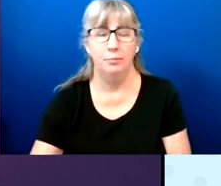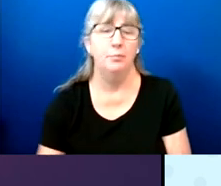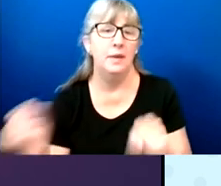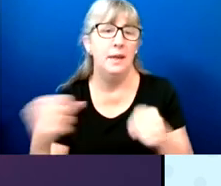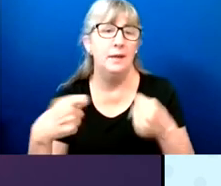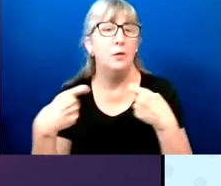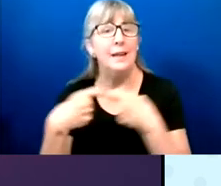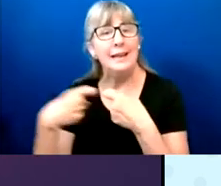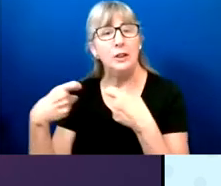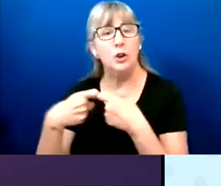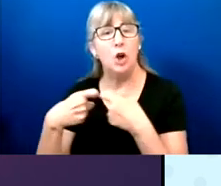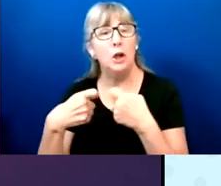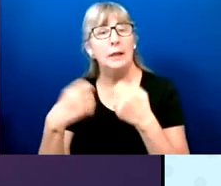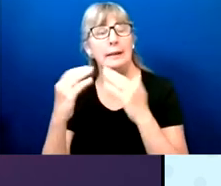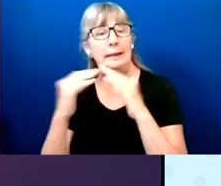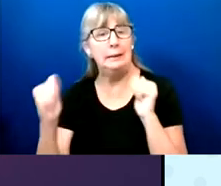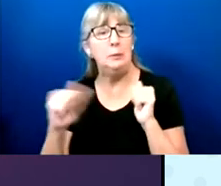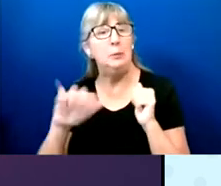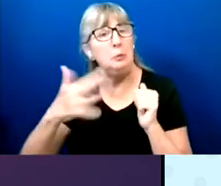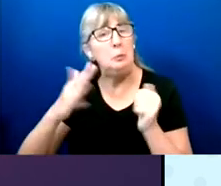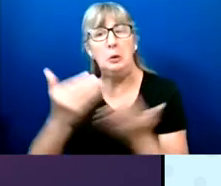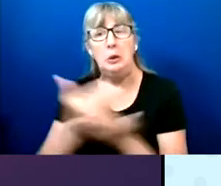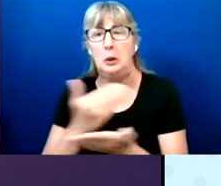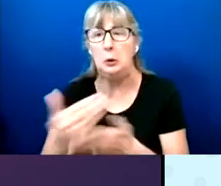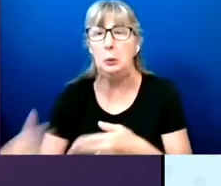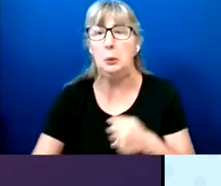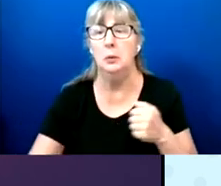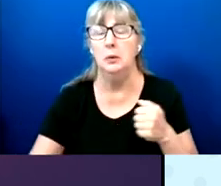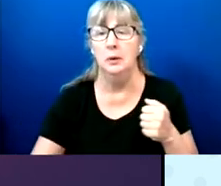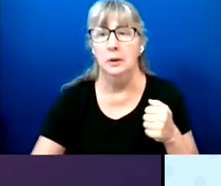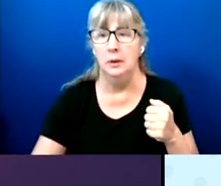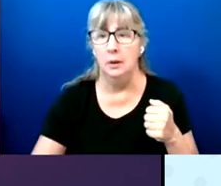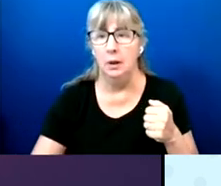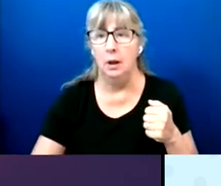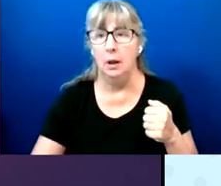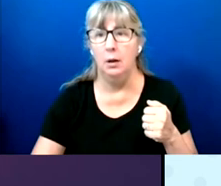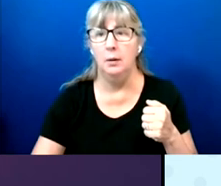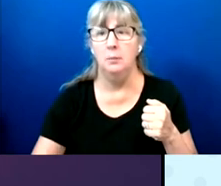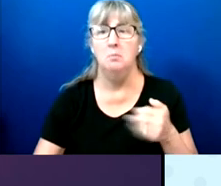Some of you may not be aware what they are.